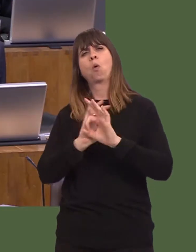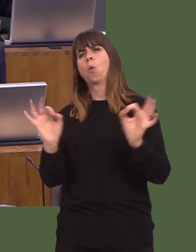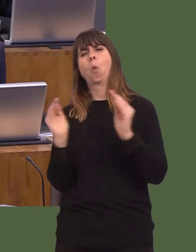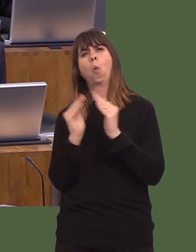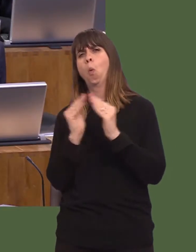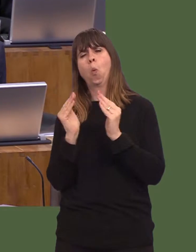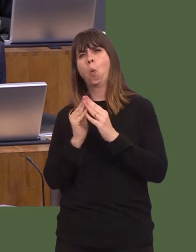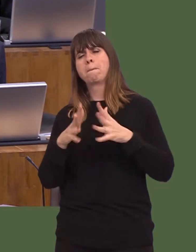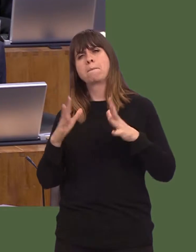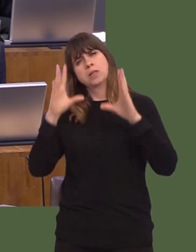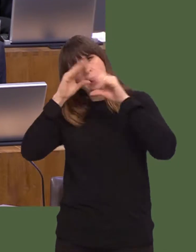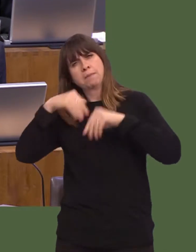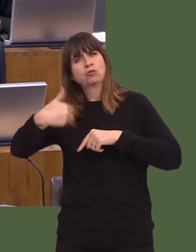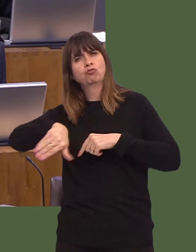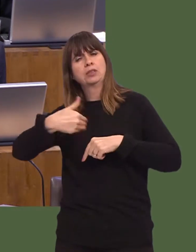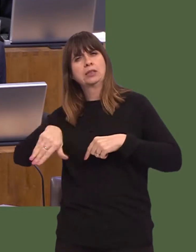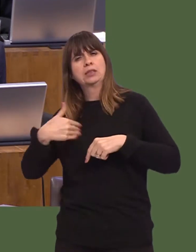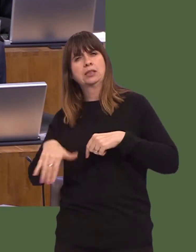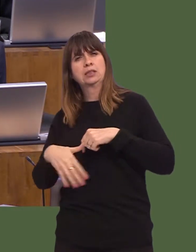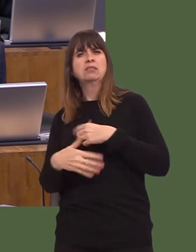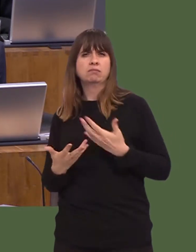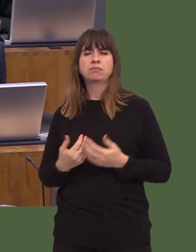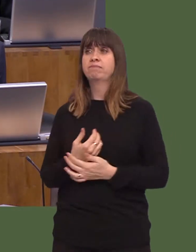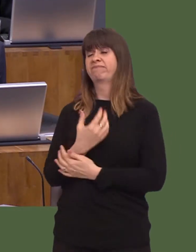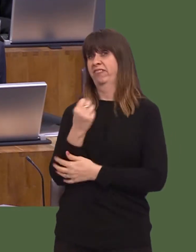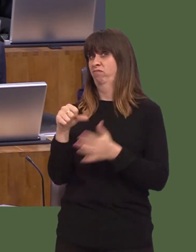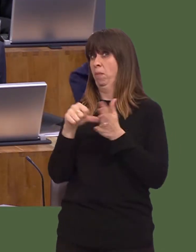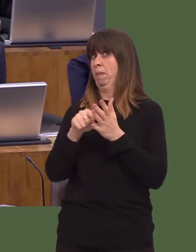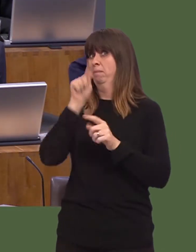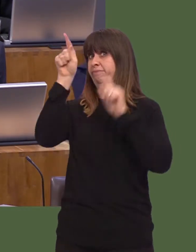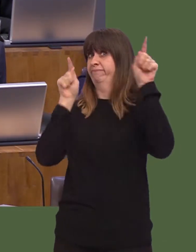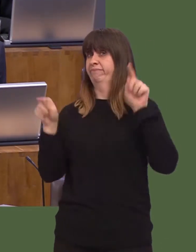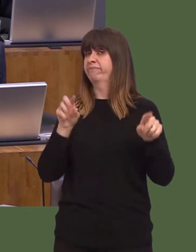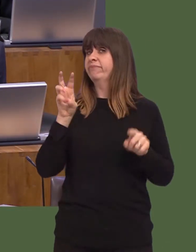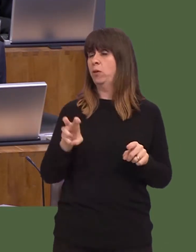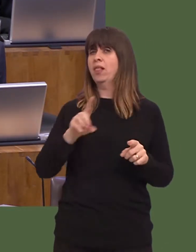a problem in many parts of Wales, which is why we have the legislation that weíve passed